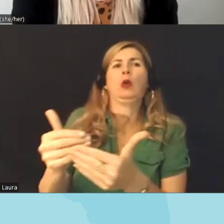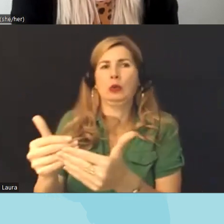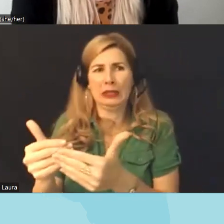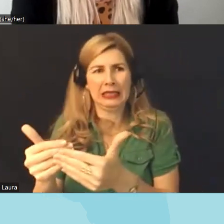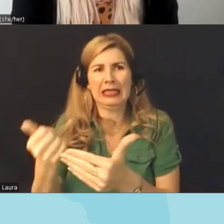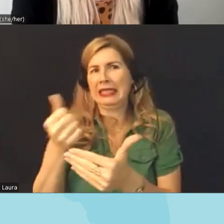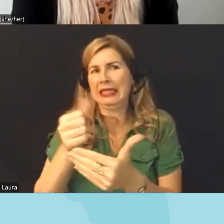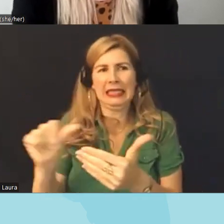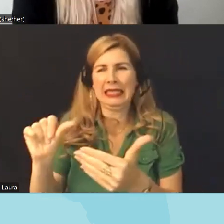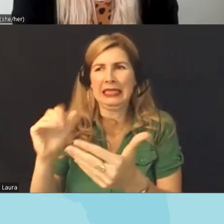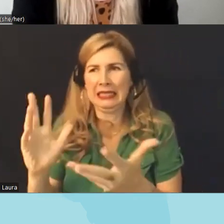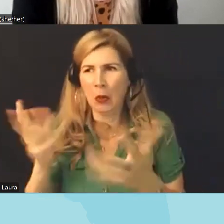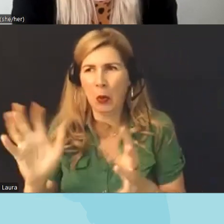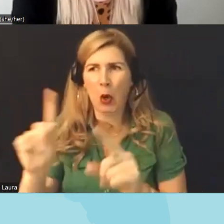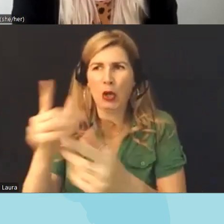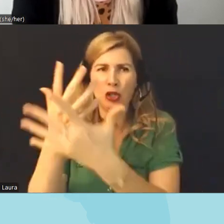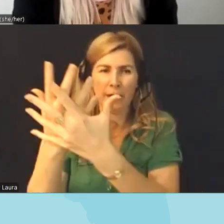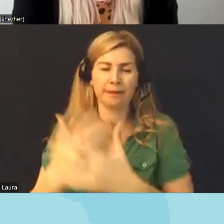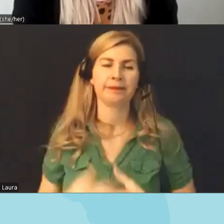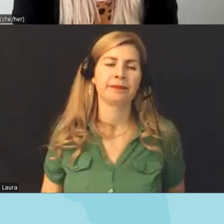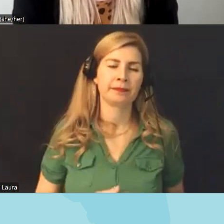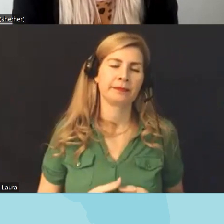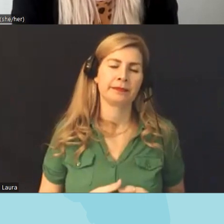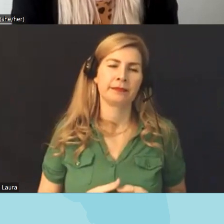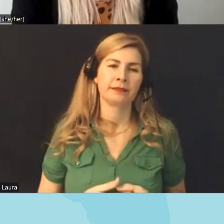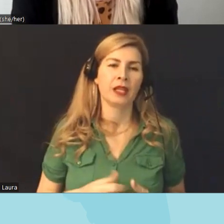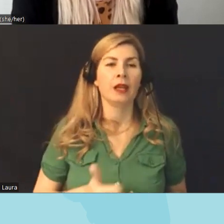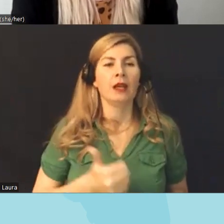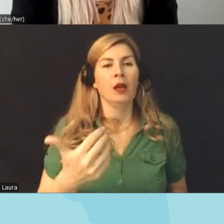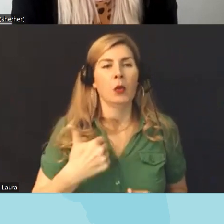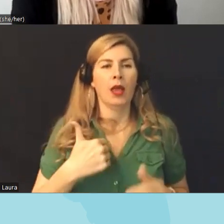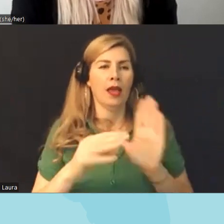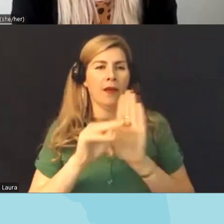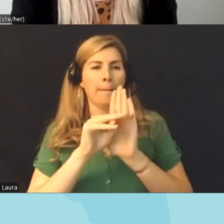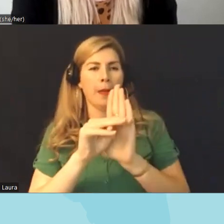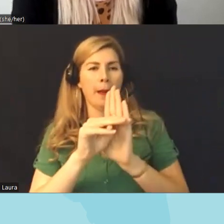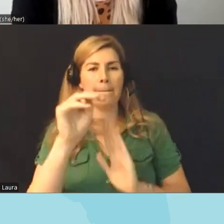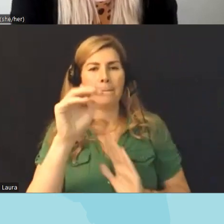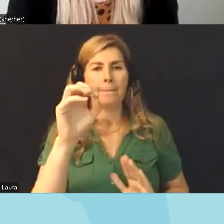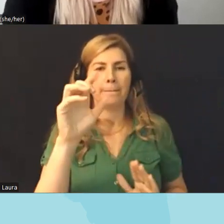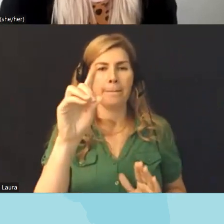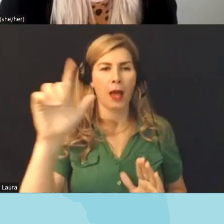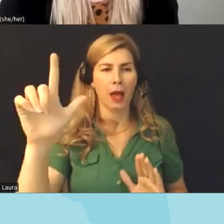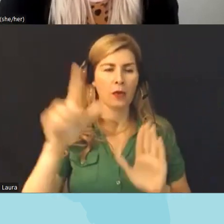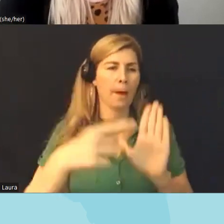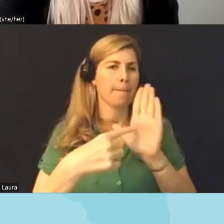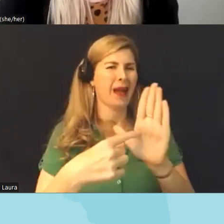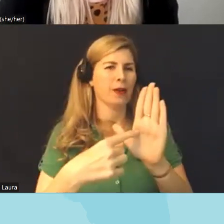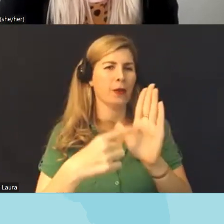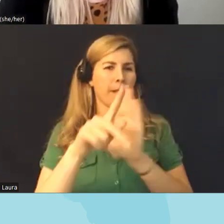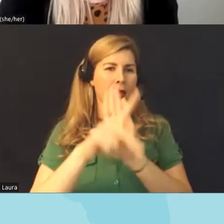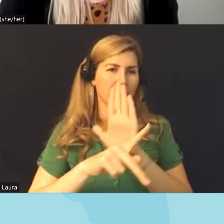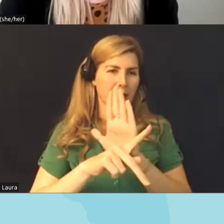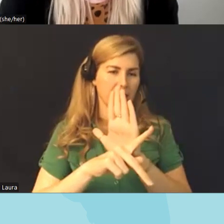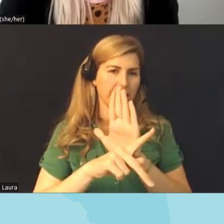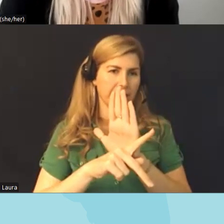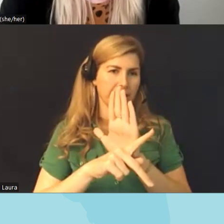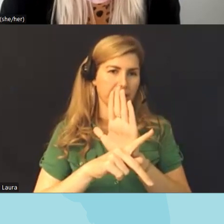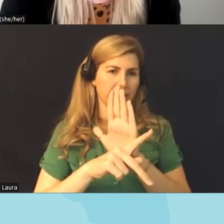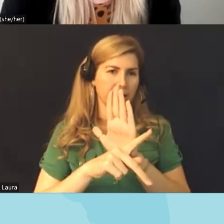from having to go to jail uh we also have a model policy which is mostly uh the American Library